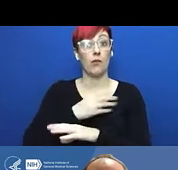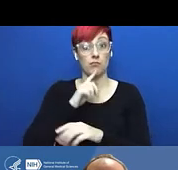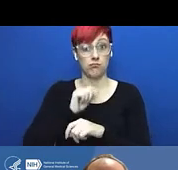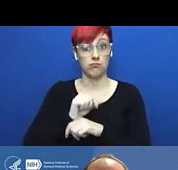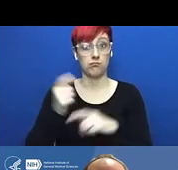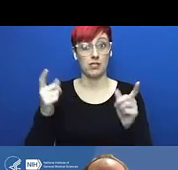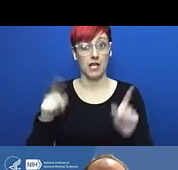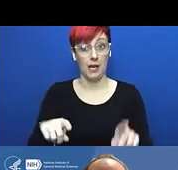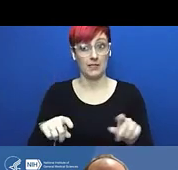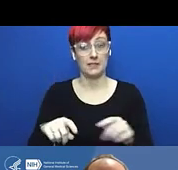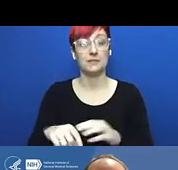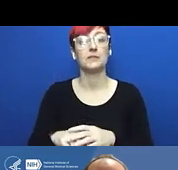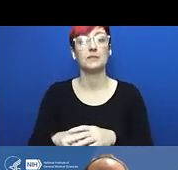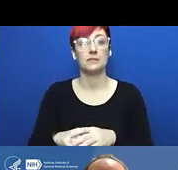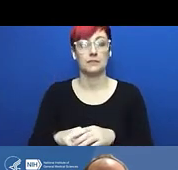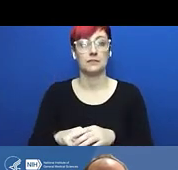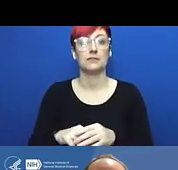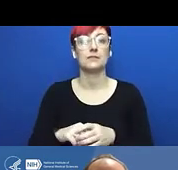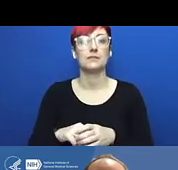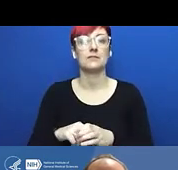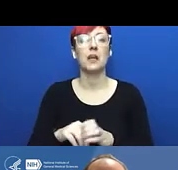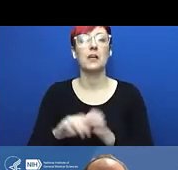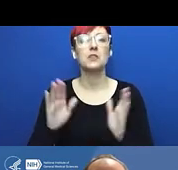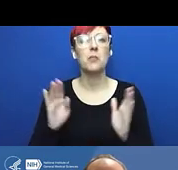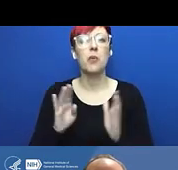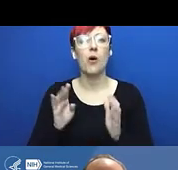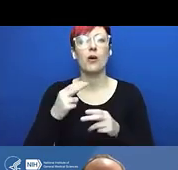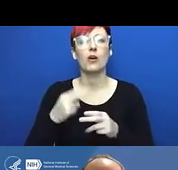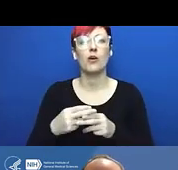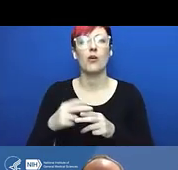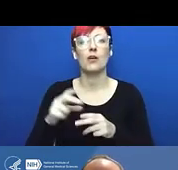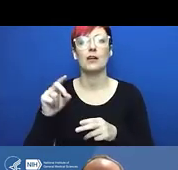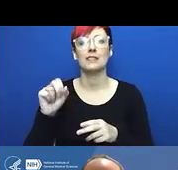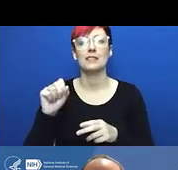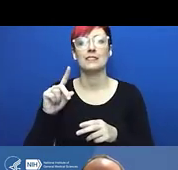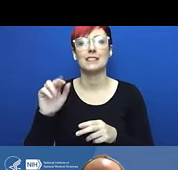Both will be available in the same location where you logged into this presentation.